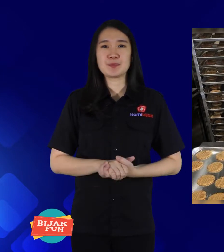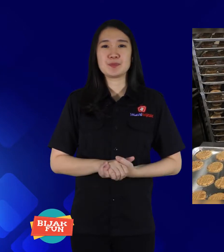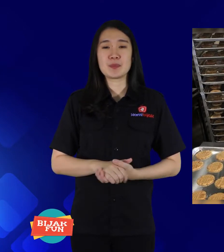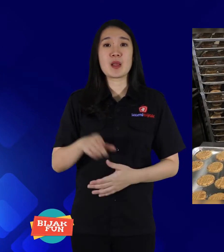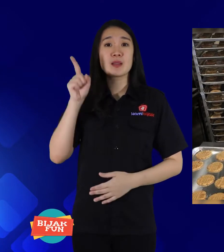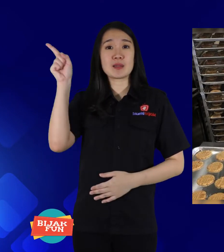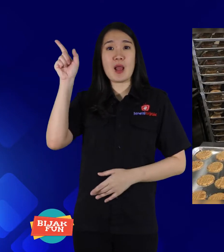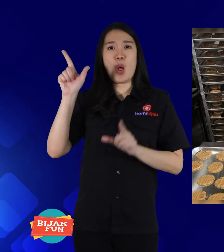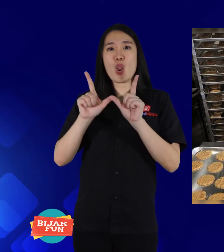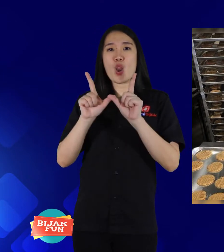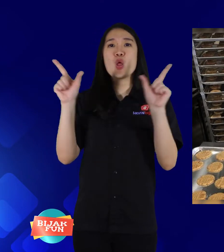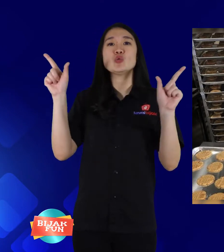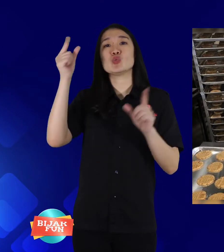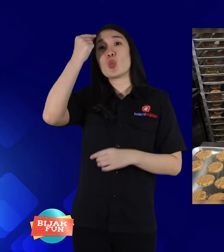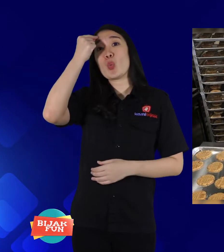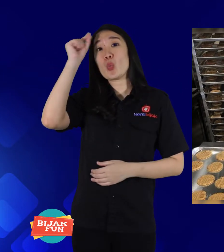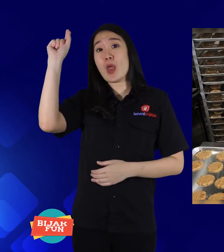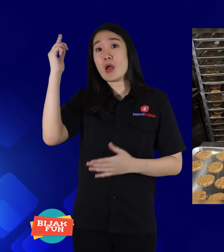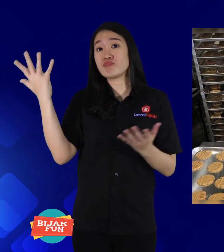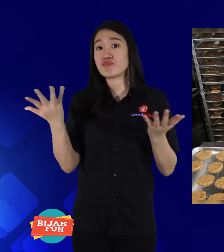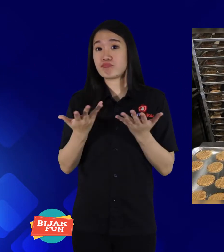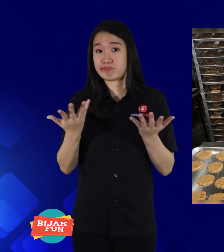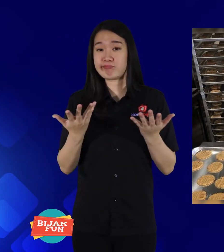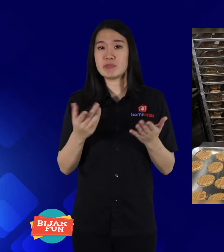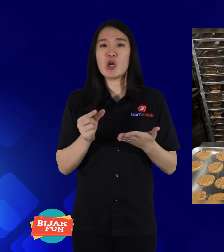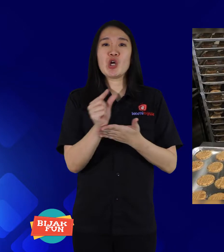Where did he graduate from?